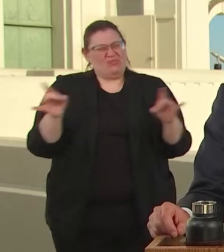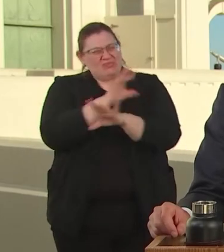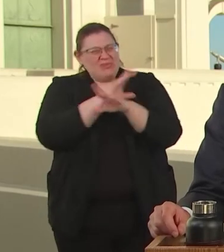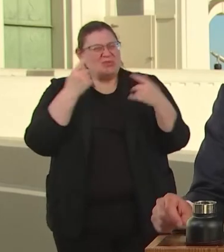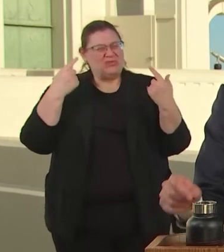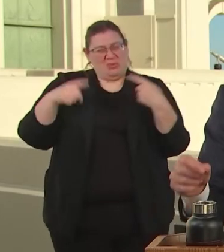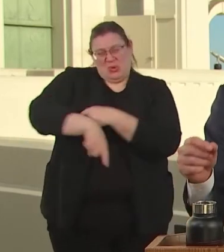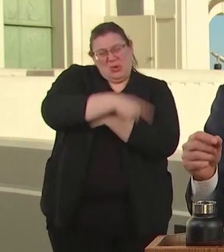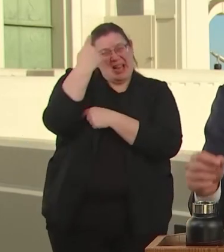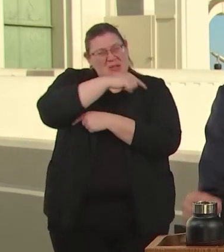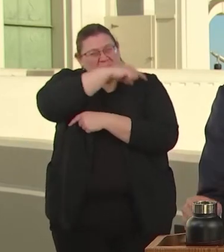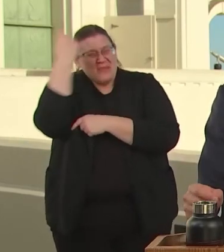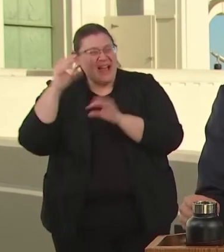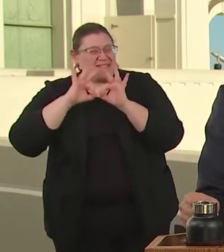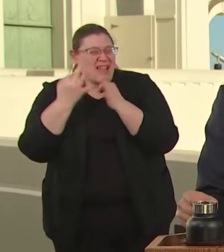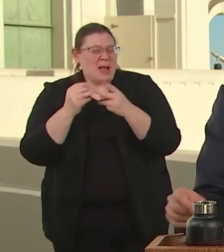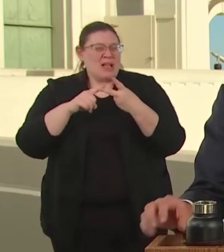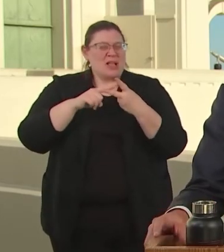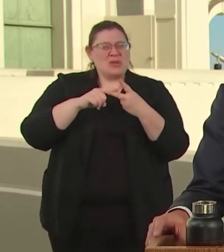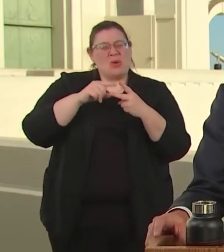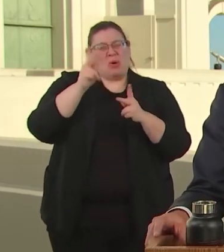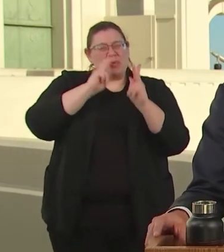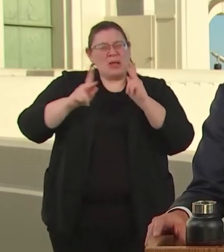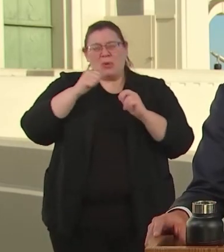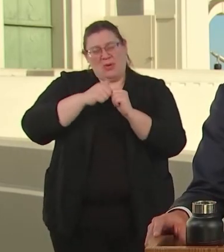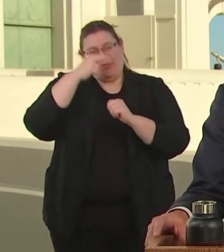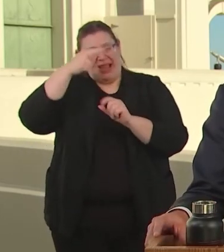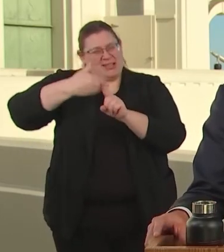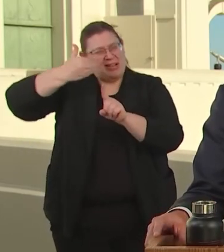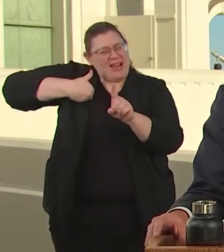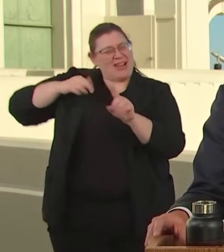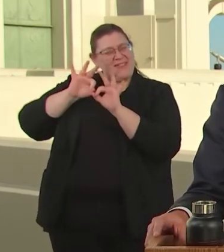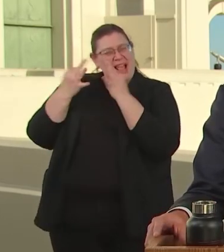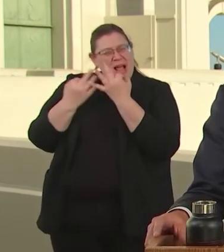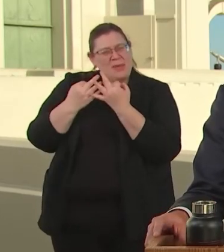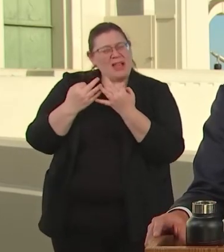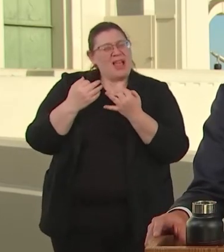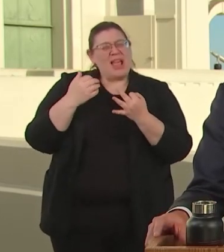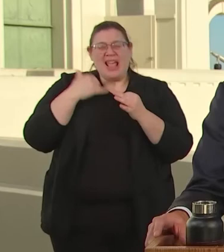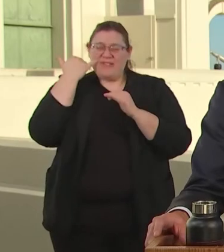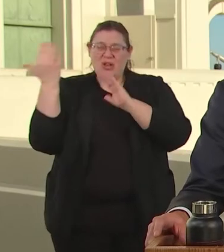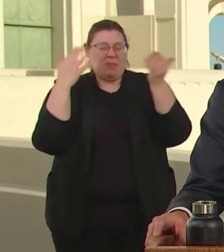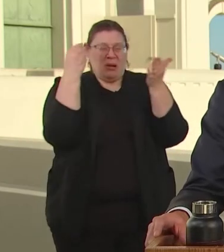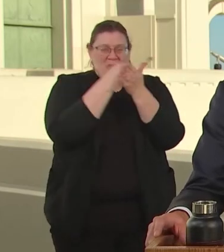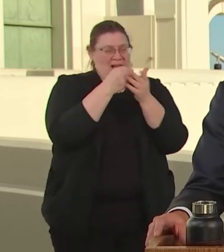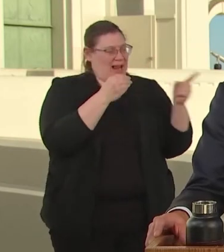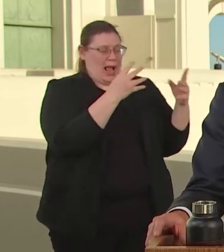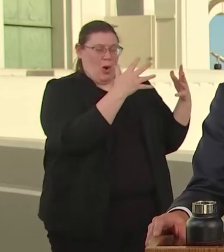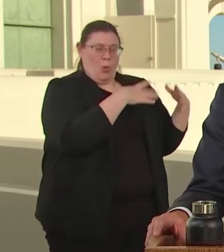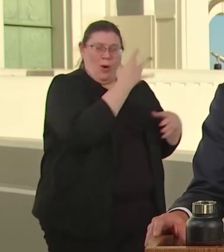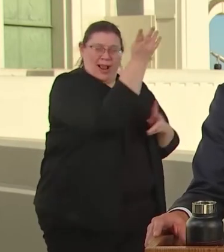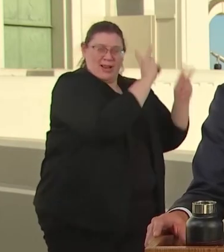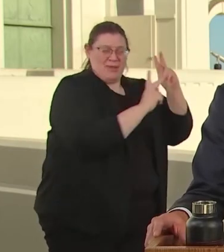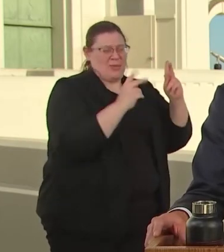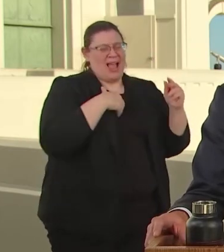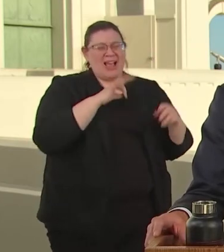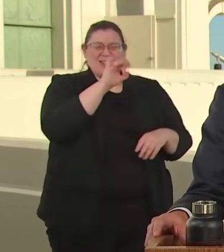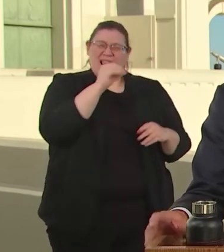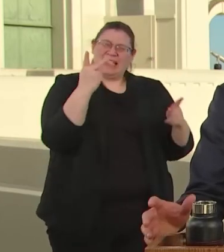WHERE TODAY BLACK AND MEXICAN FAMILIES OWN SMALL.